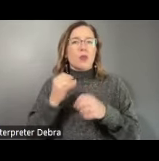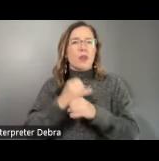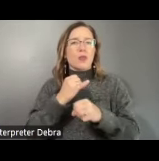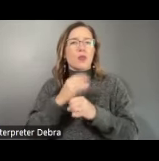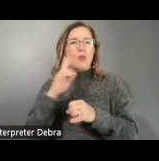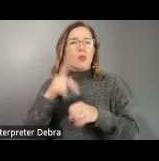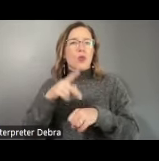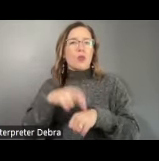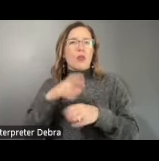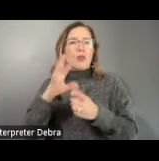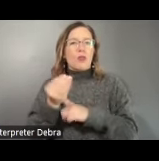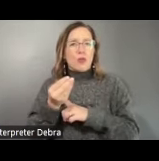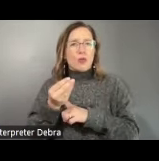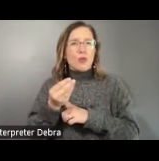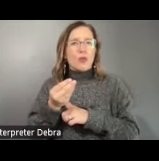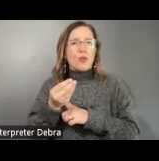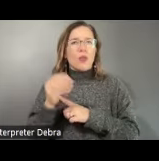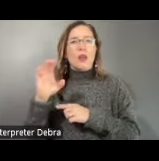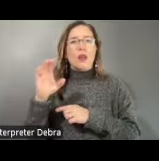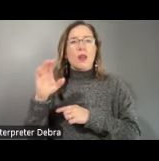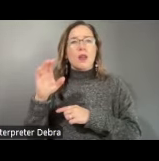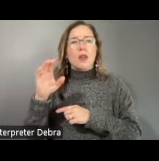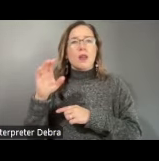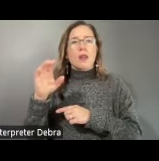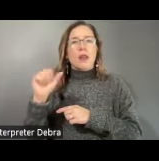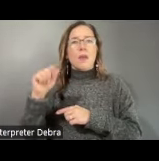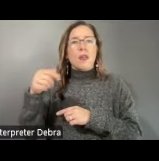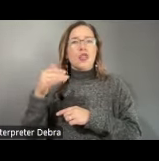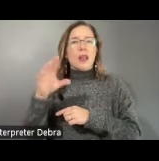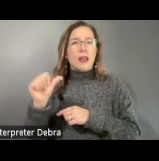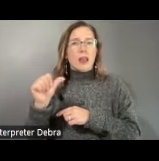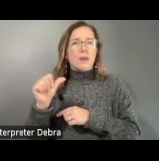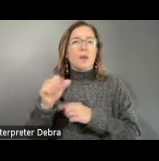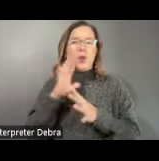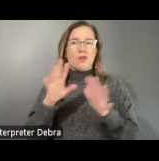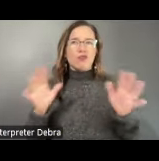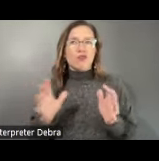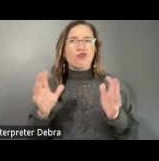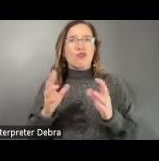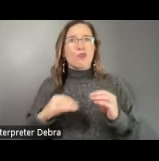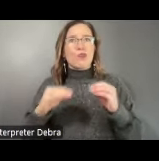such as Campechada, further bolster our cultural initiatives. These multidisciplinary events